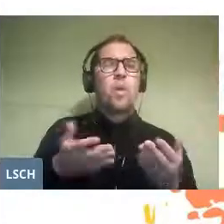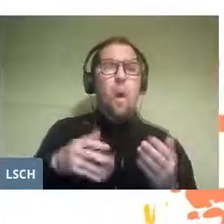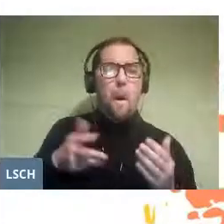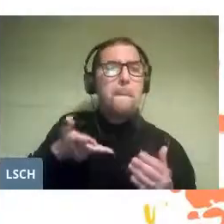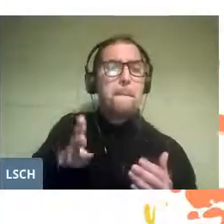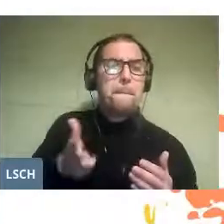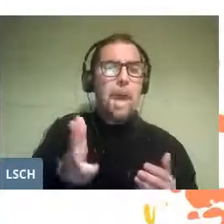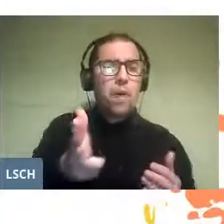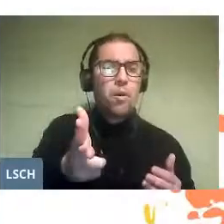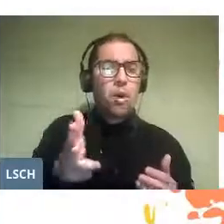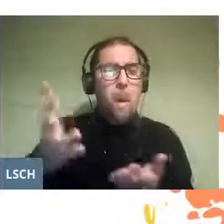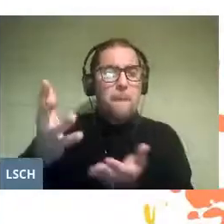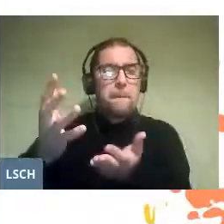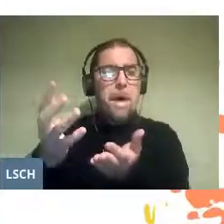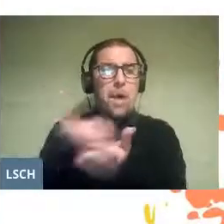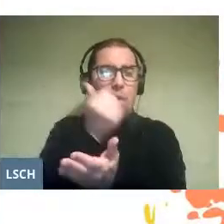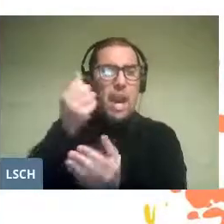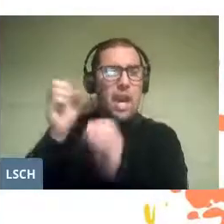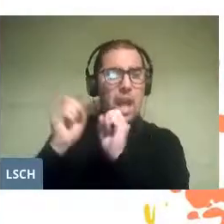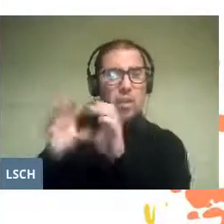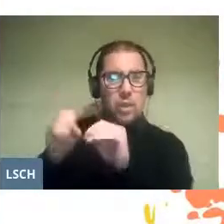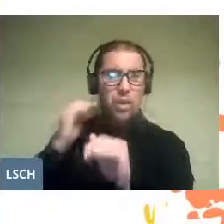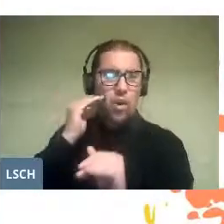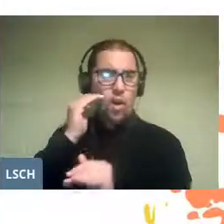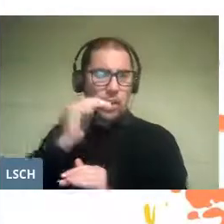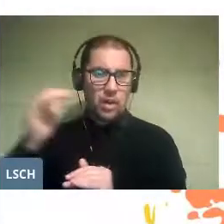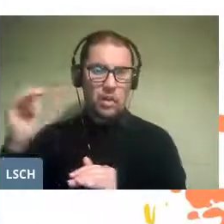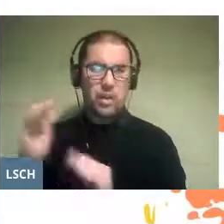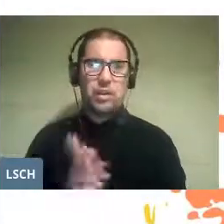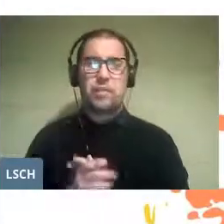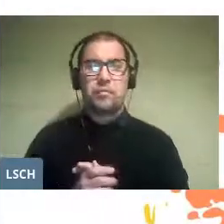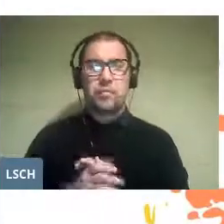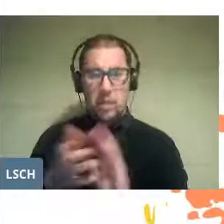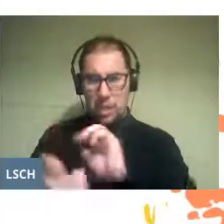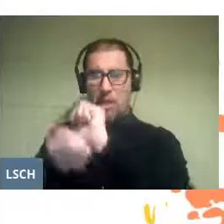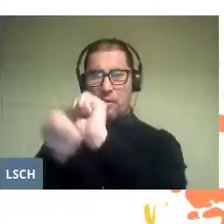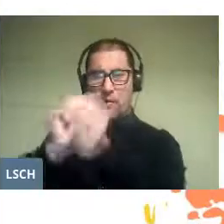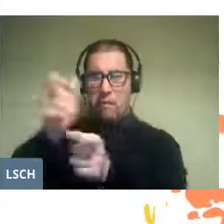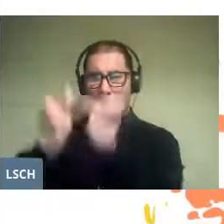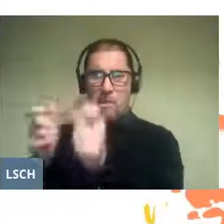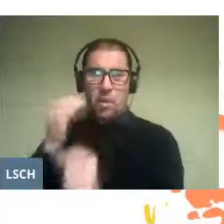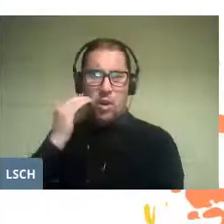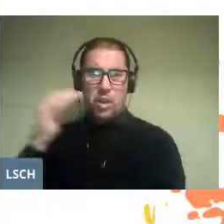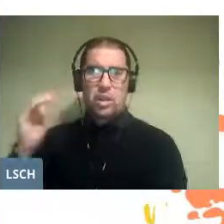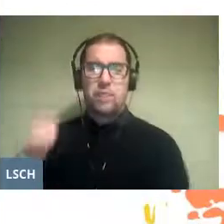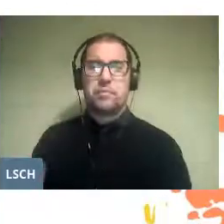to achieve a truly transformative and relevant education.